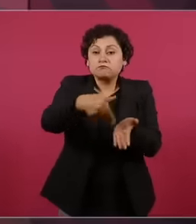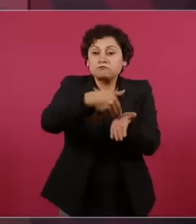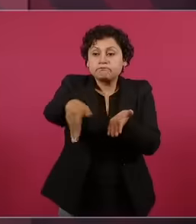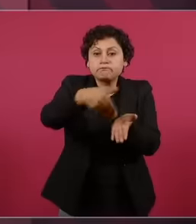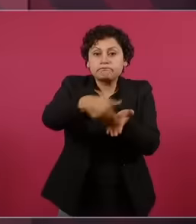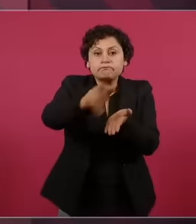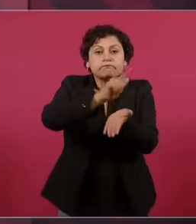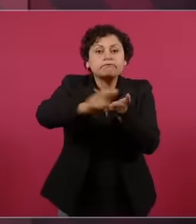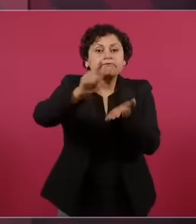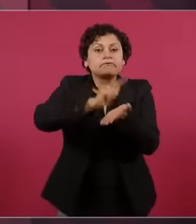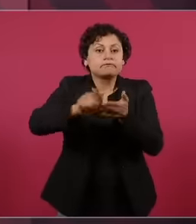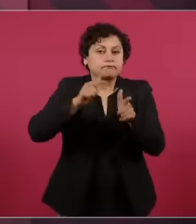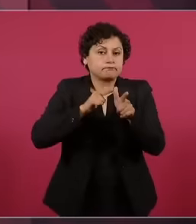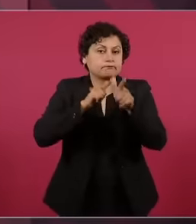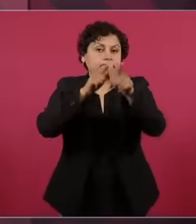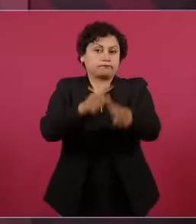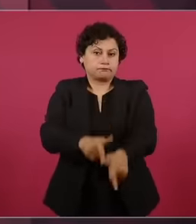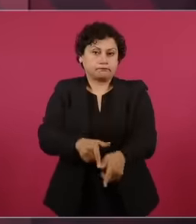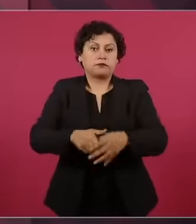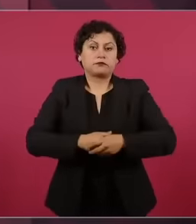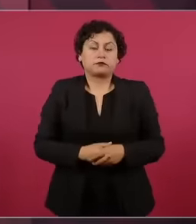now now José this one let's go